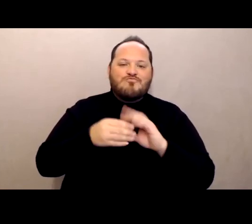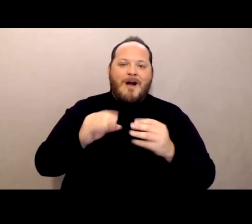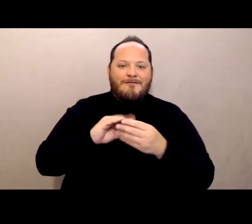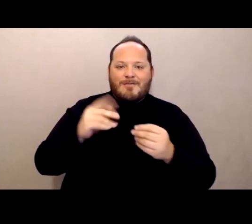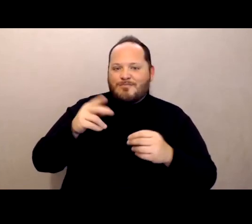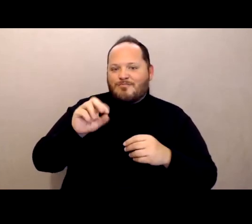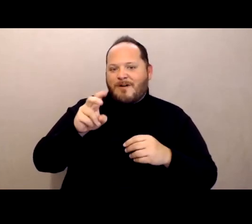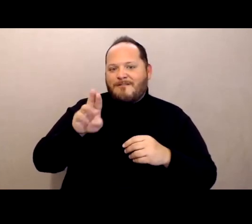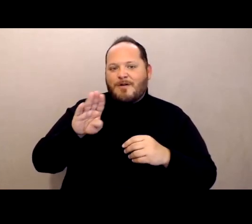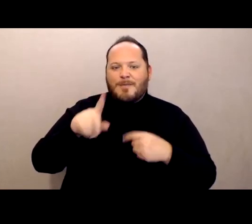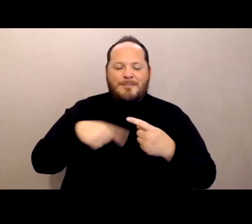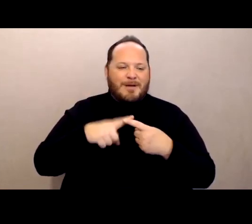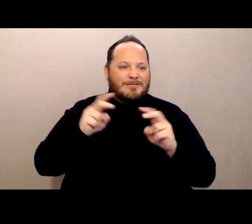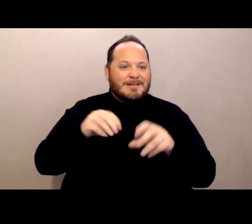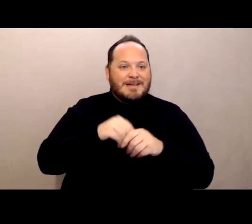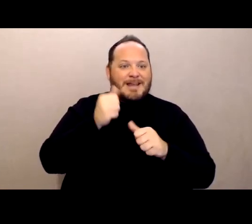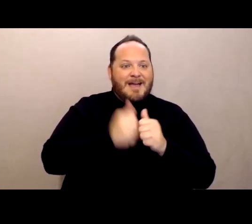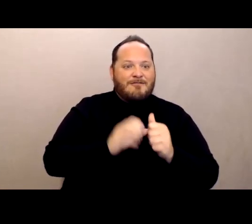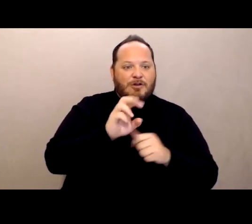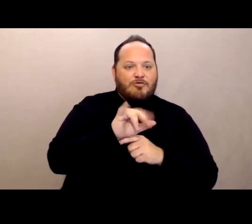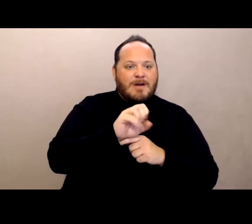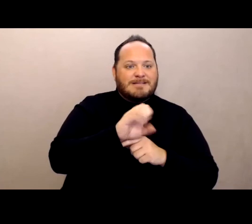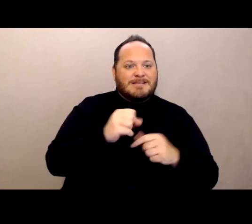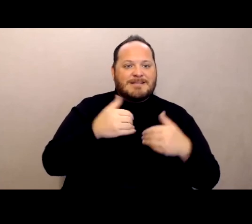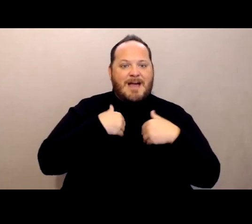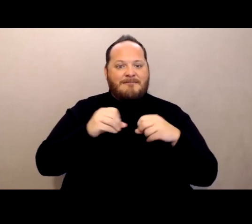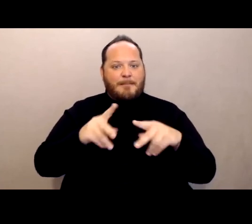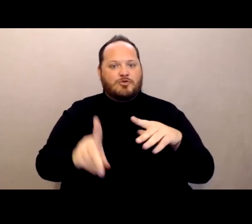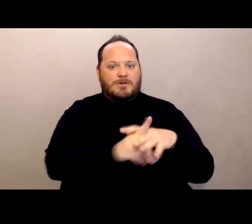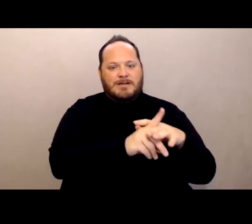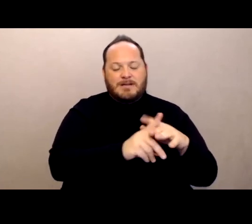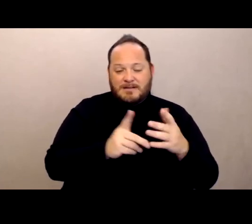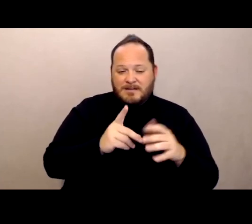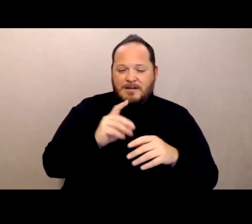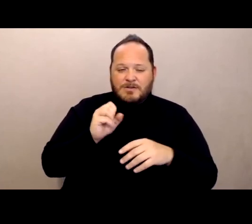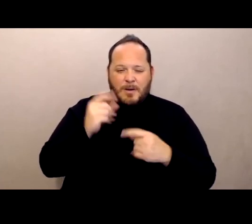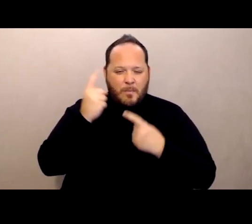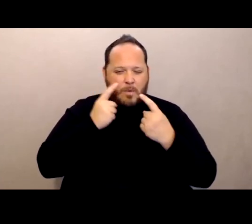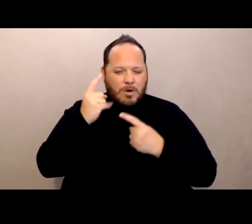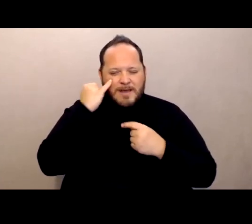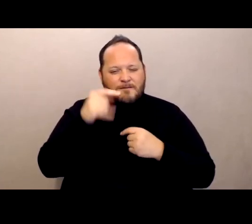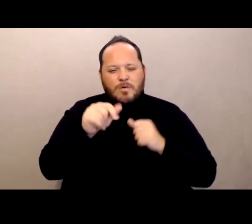in every crisis, there's an opportunity, right? And I'm wondering if you could sort of assess